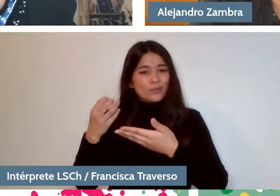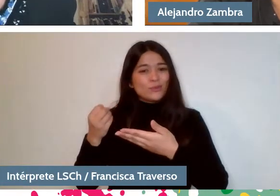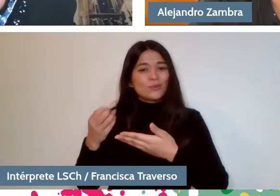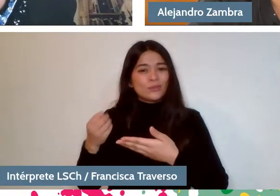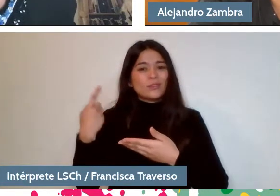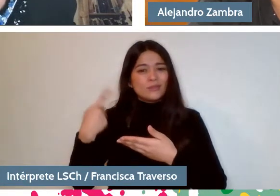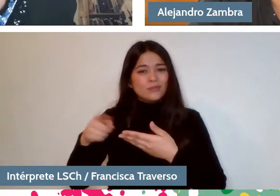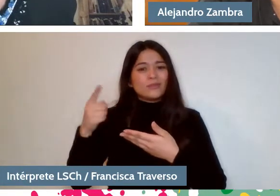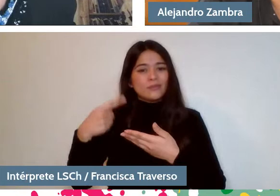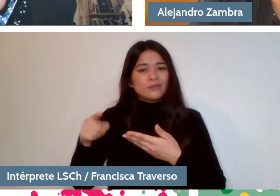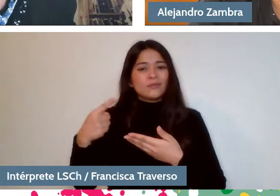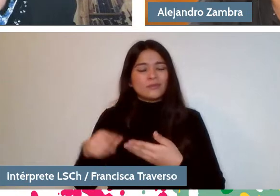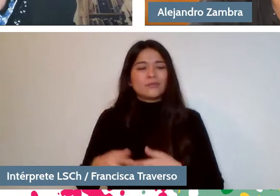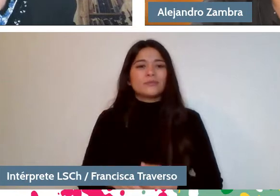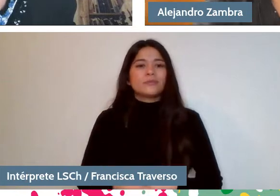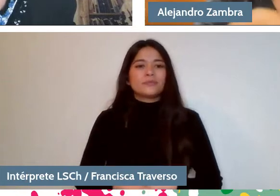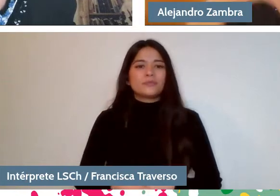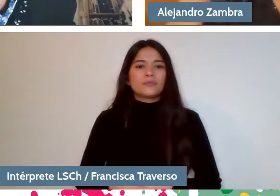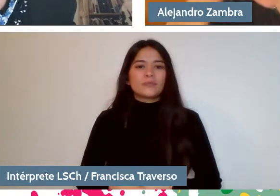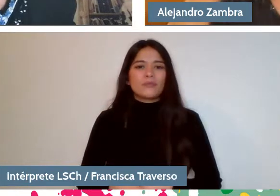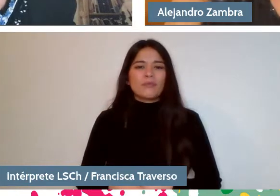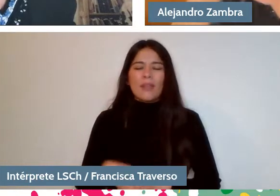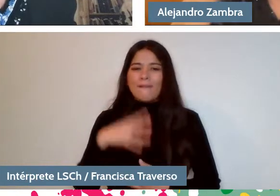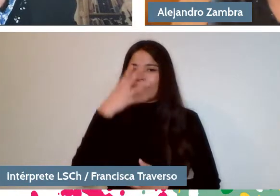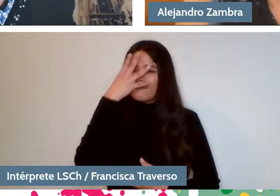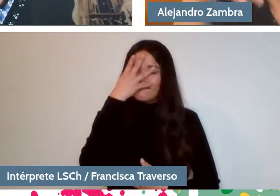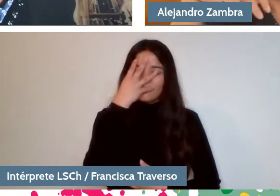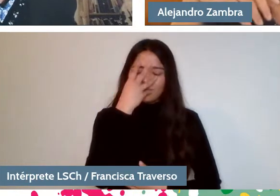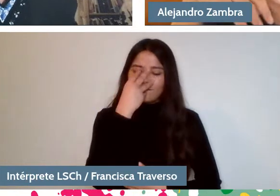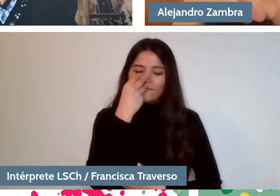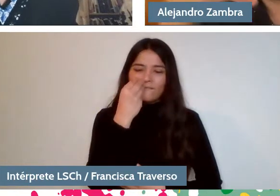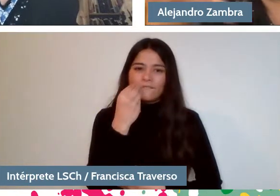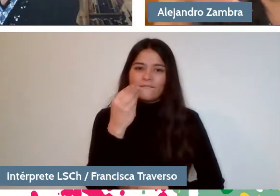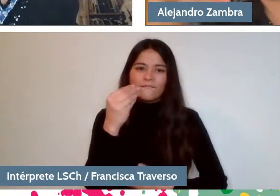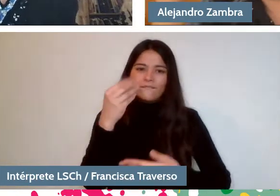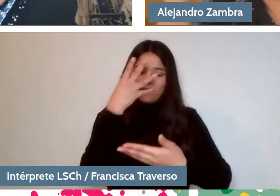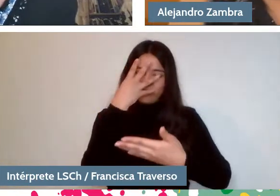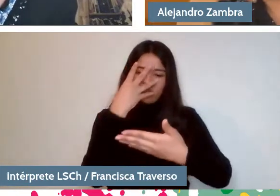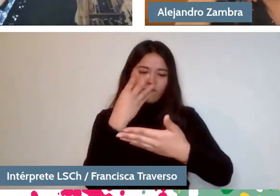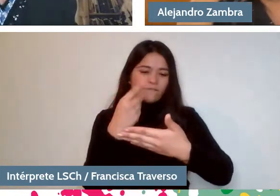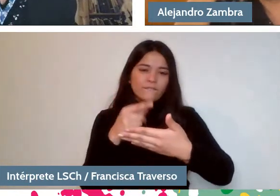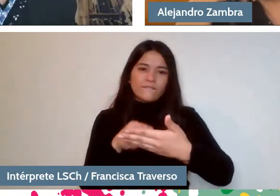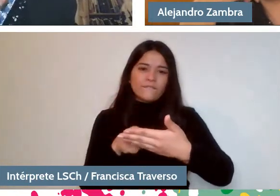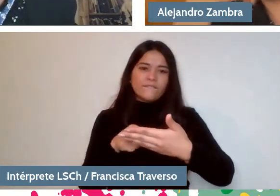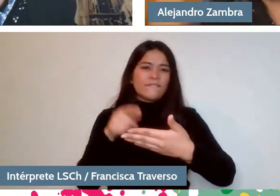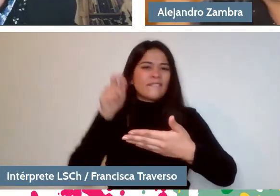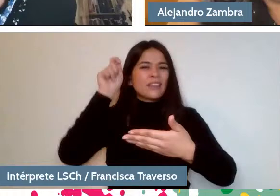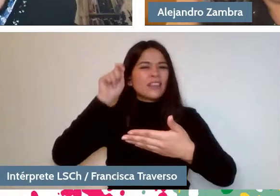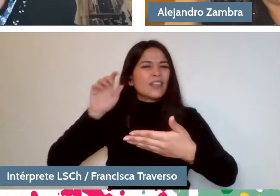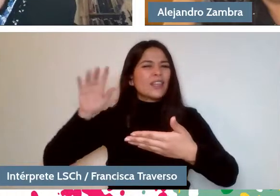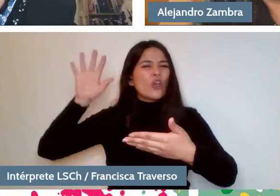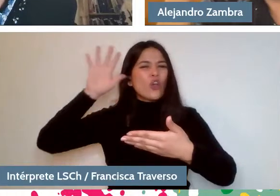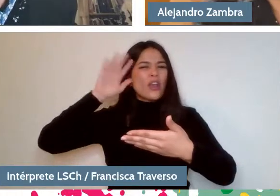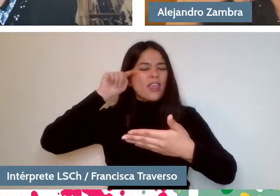and I'm very captivated by his way of theorizing childhood.